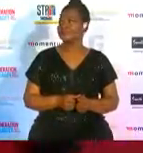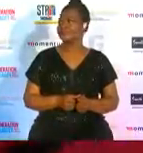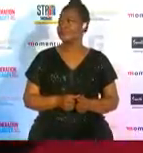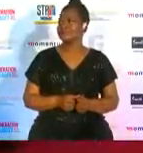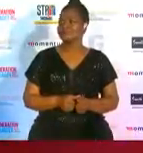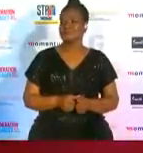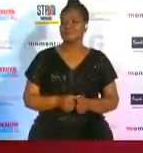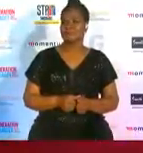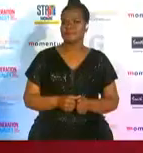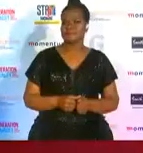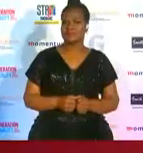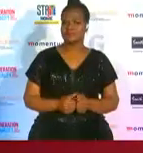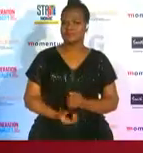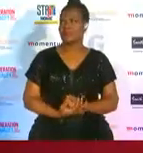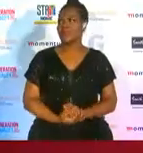eddie